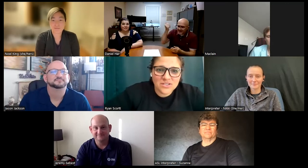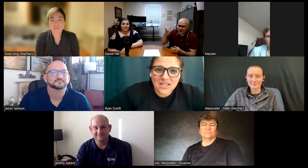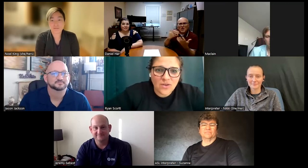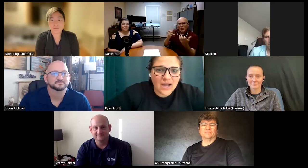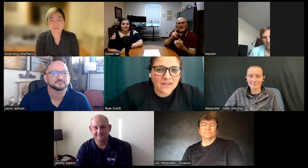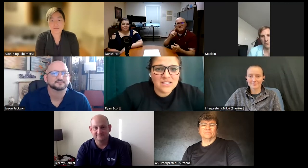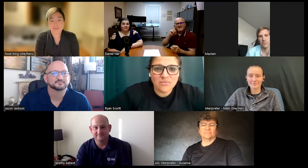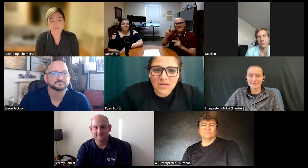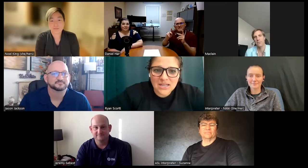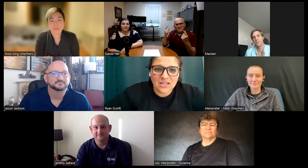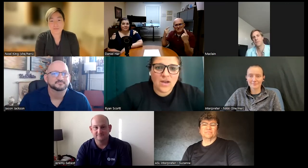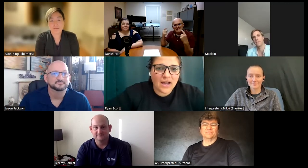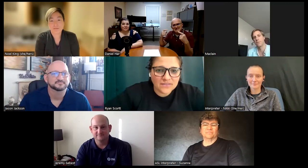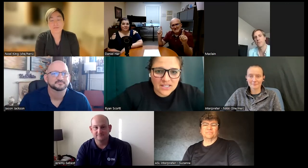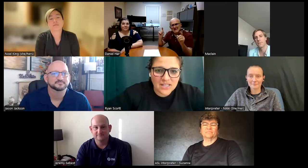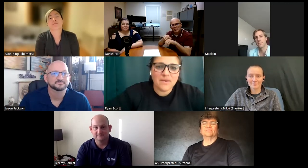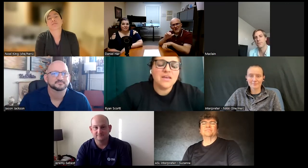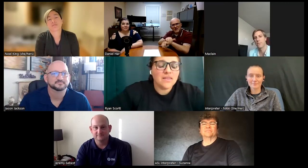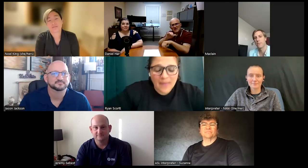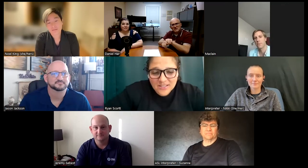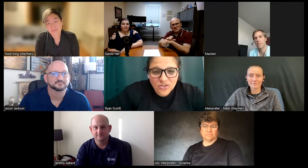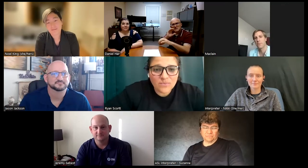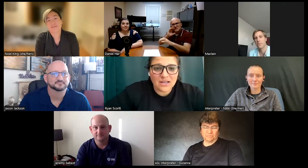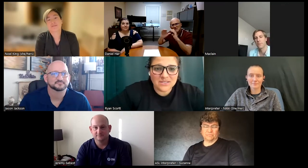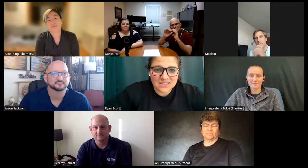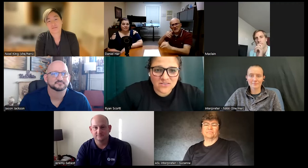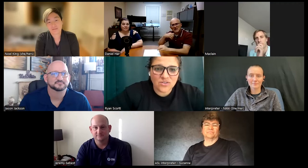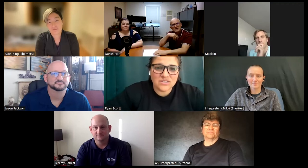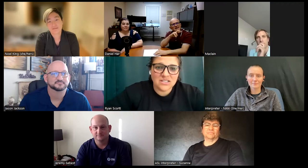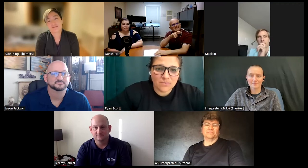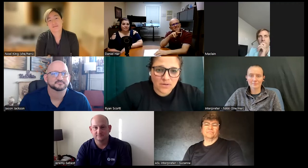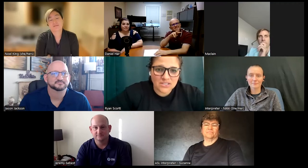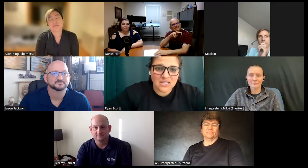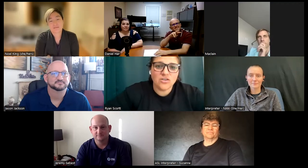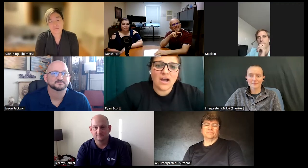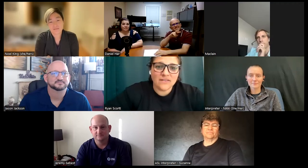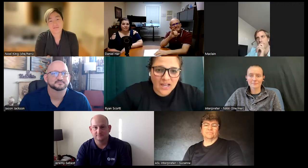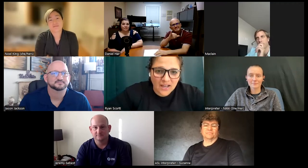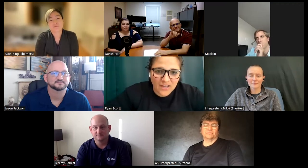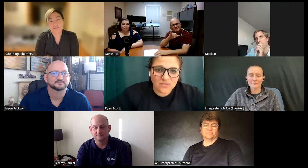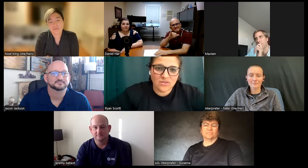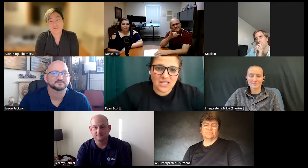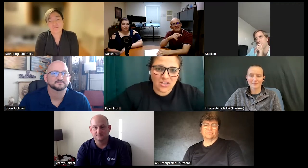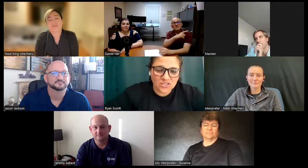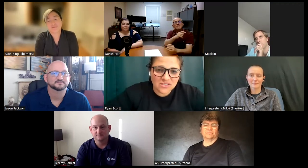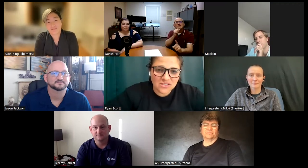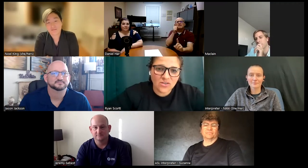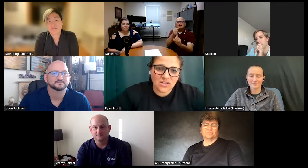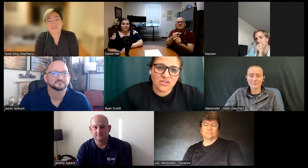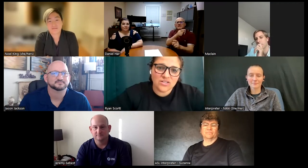just say you have to keep reading you have to keep that's how you become successful as the deaf person you have to have that communication skill and